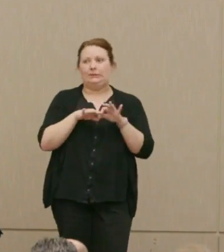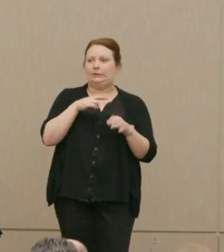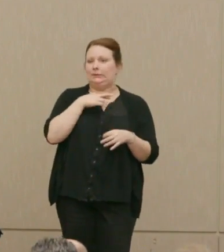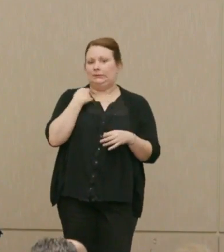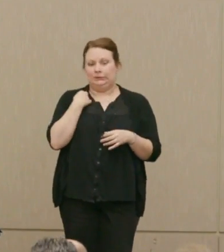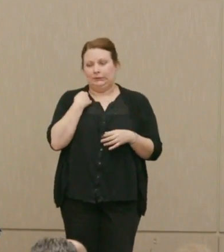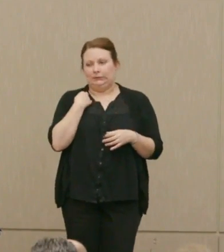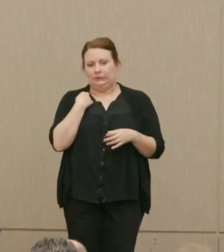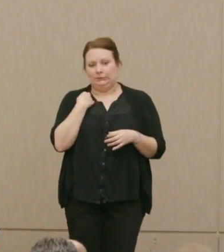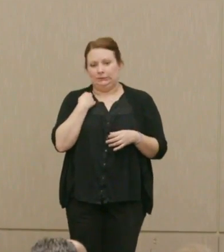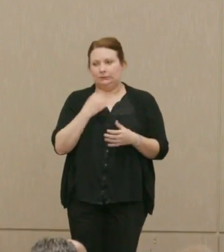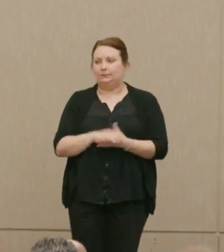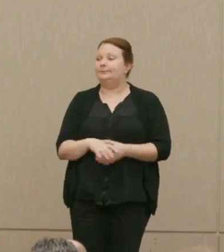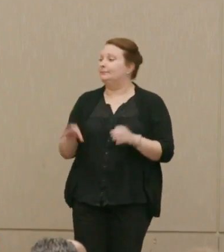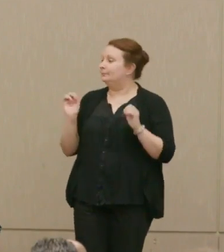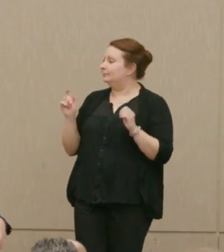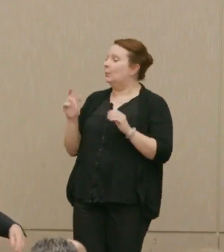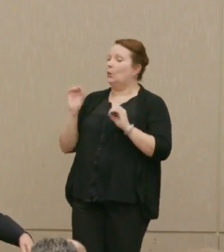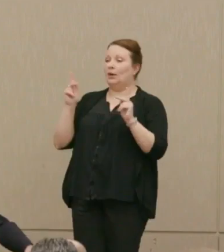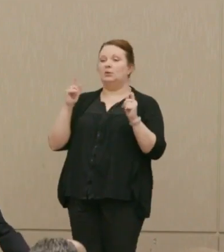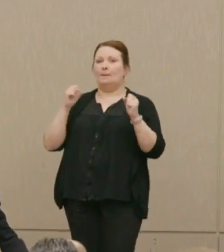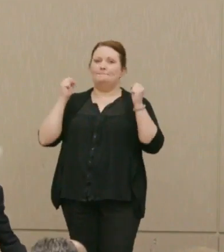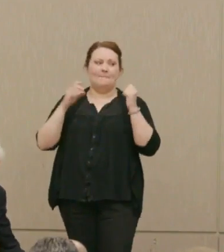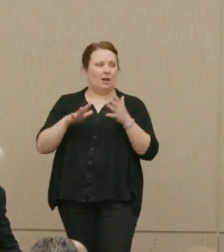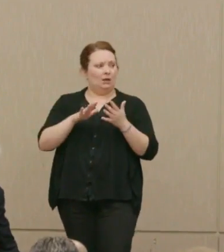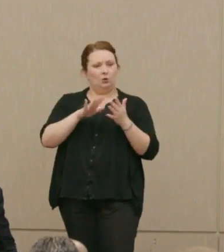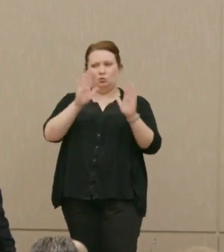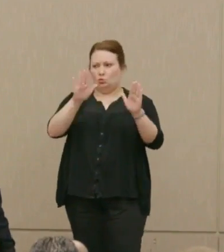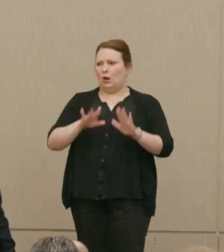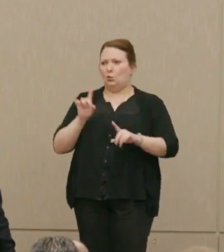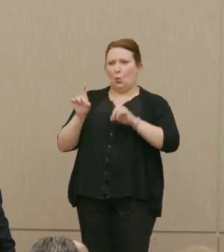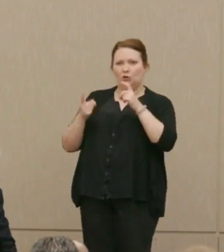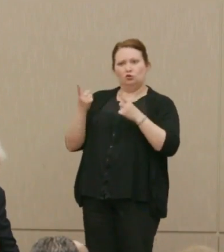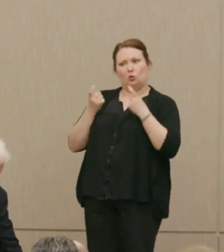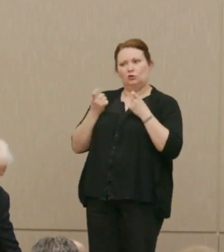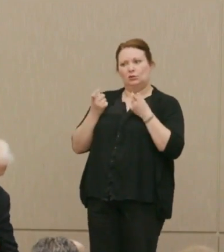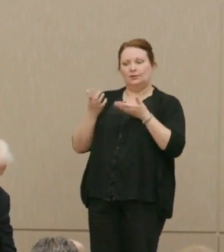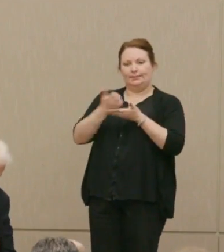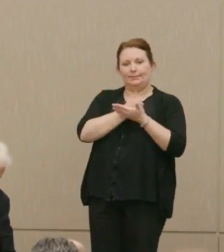Dr. Poser: Okay, we have a lot of really terrific questions.